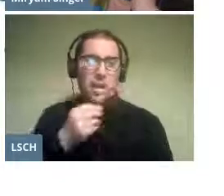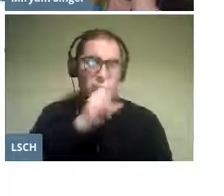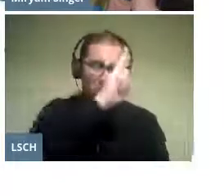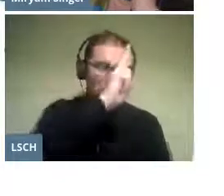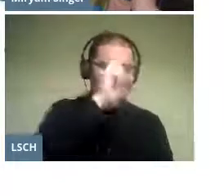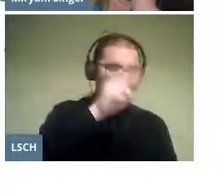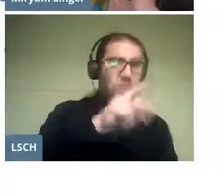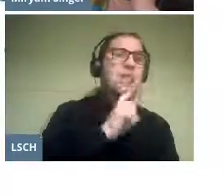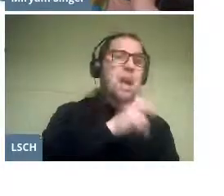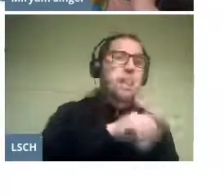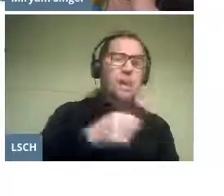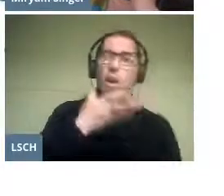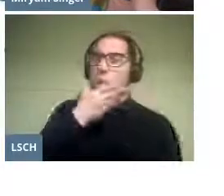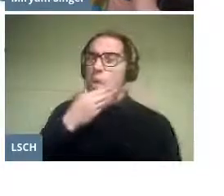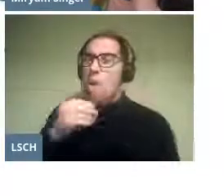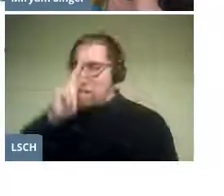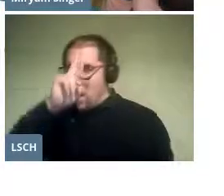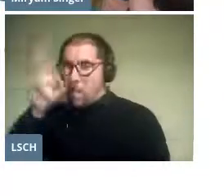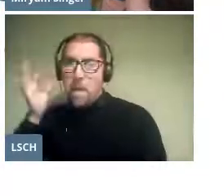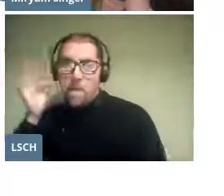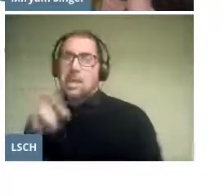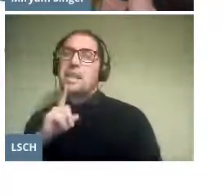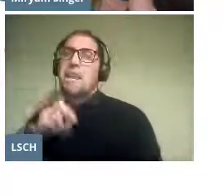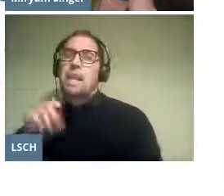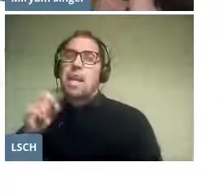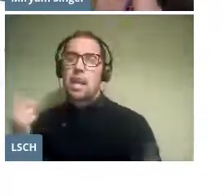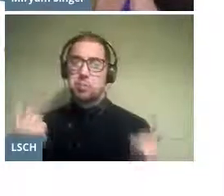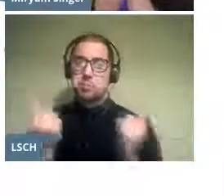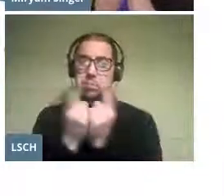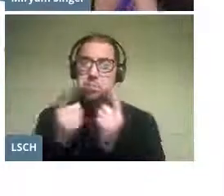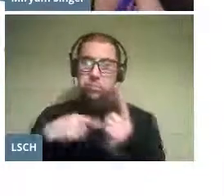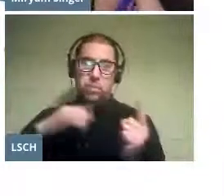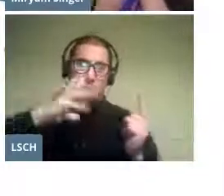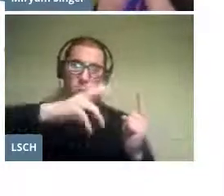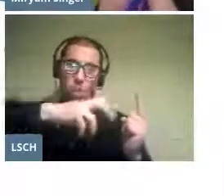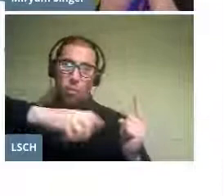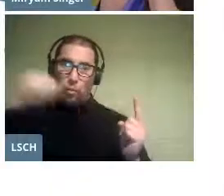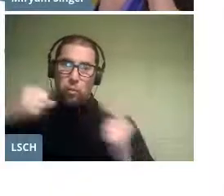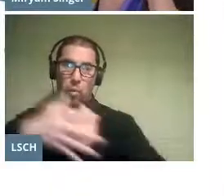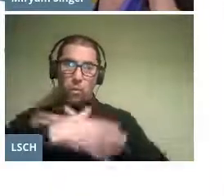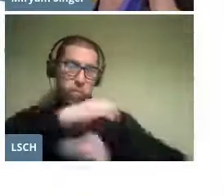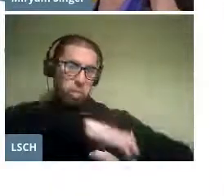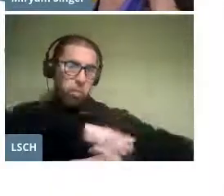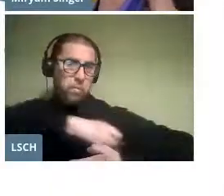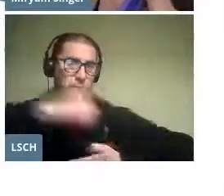for the beautiful princess Pamina, who has been kidnapped from her mother's arms.